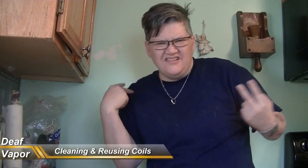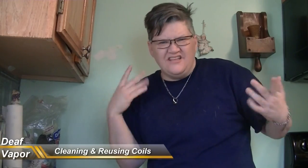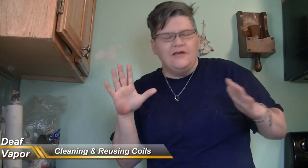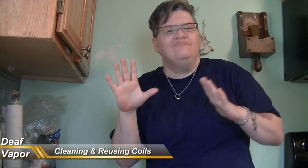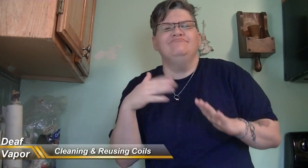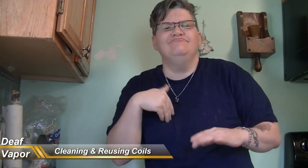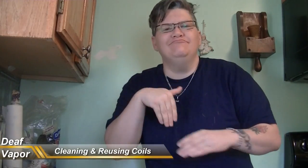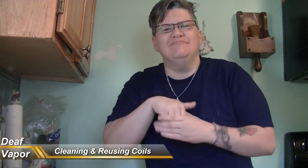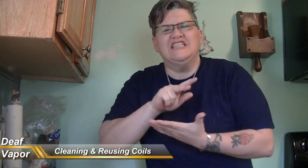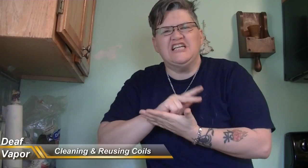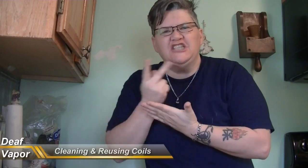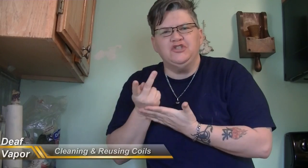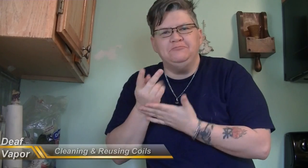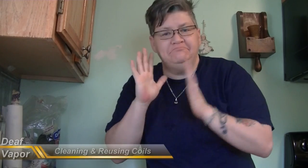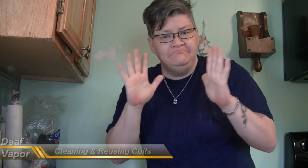In kitchen